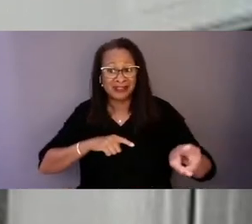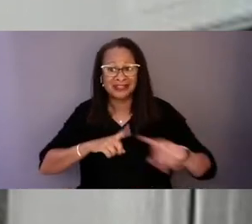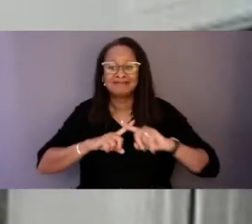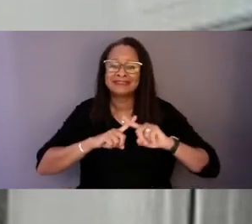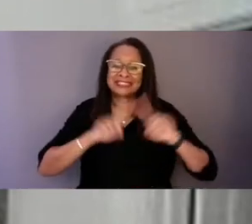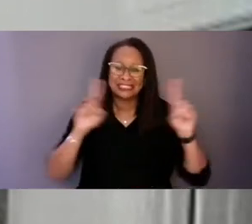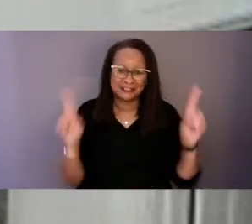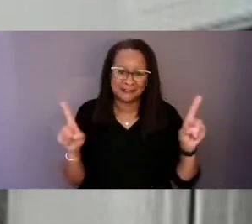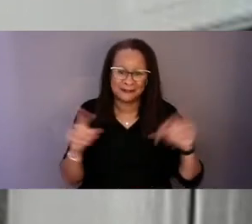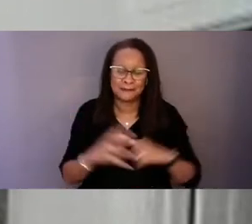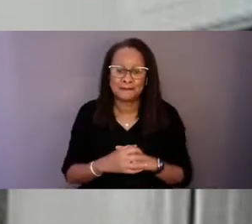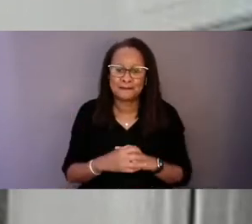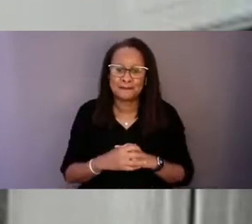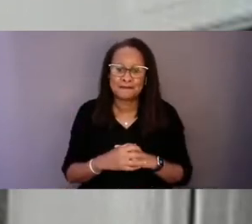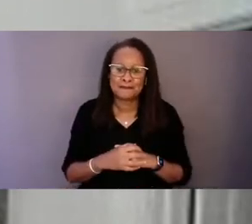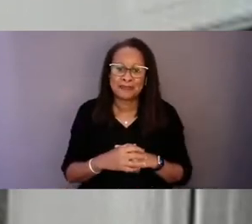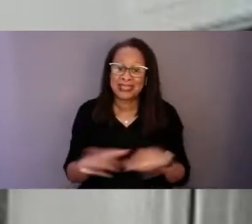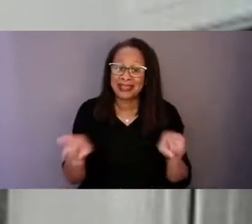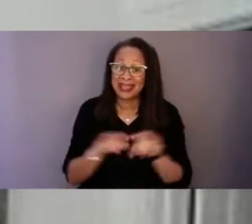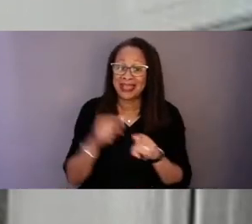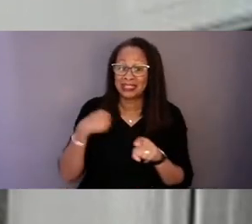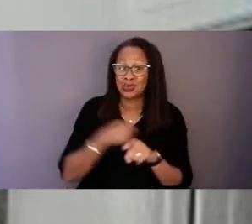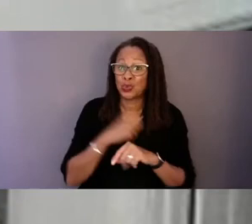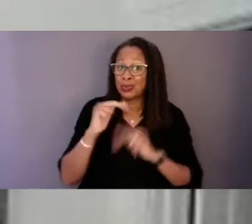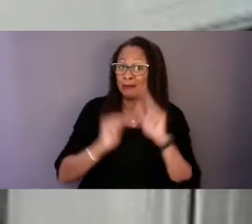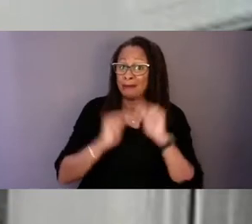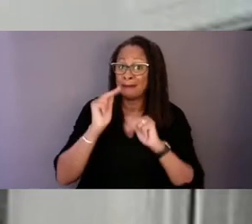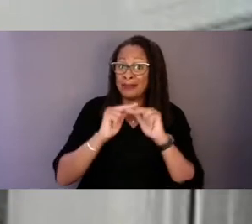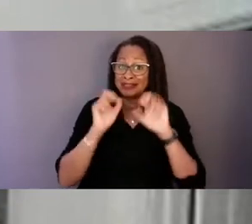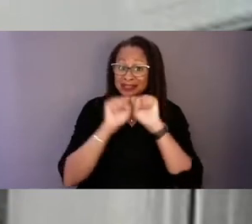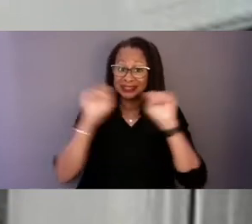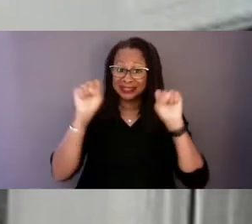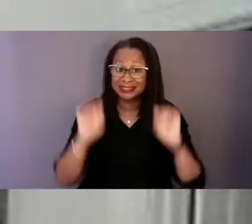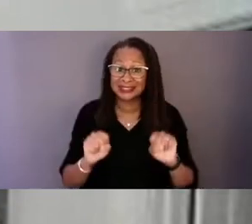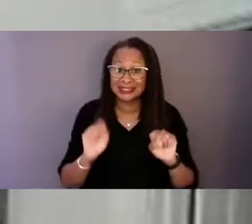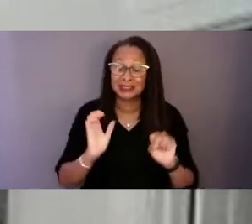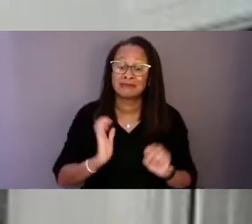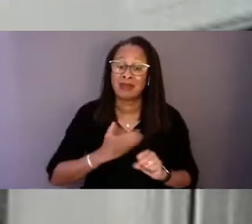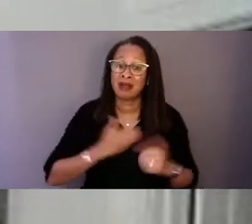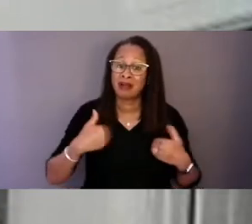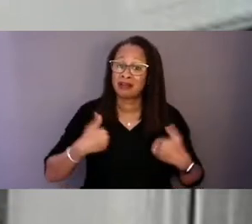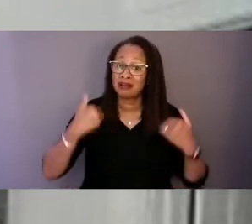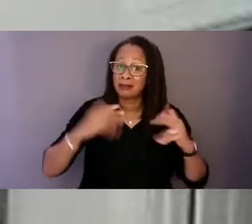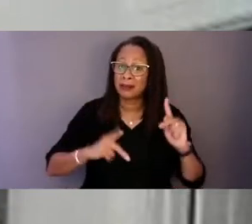So as we build this system-- our young people going to school,